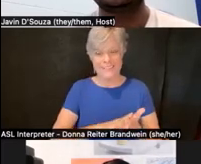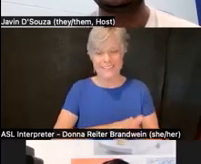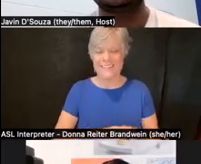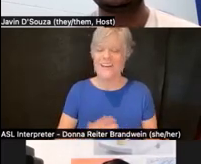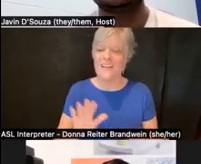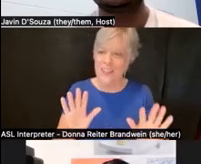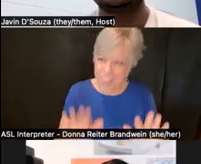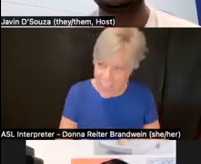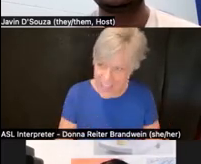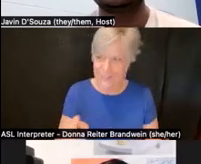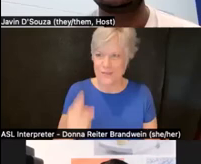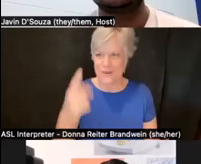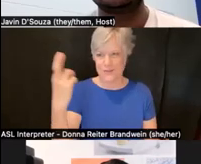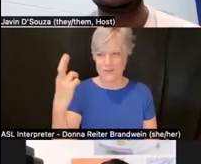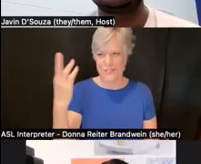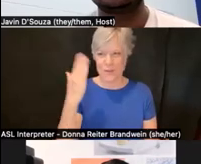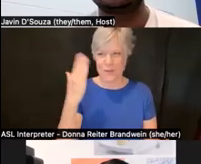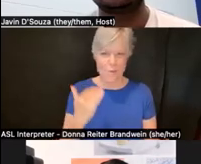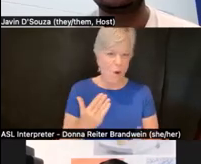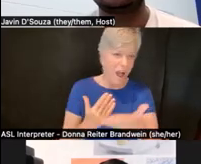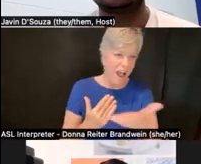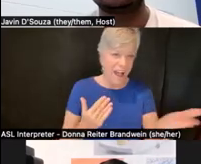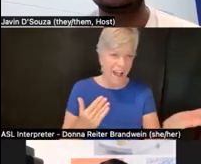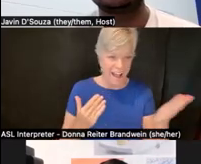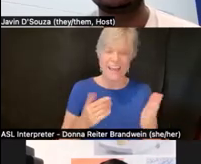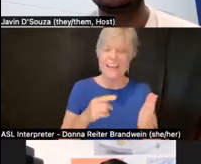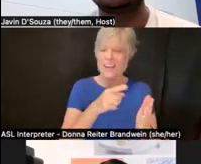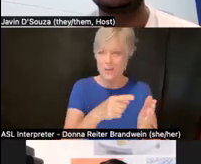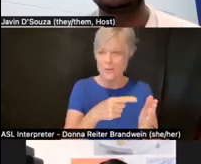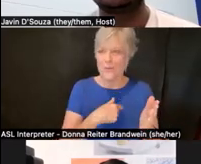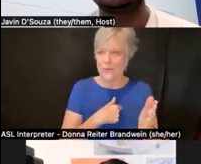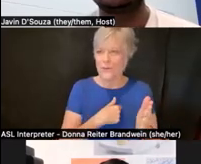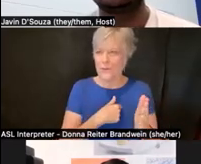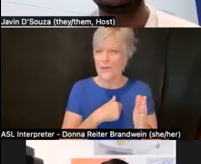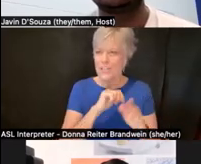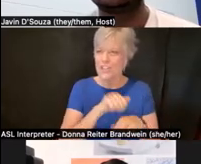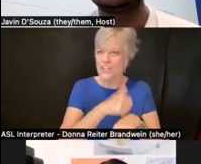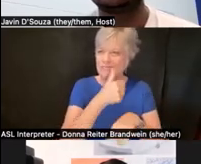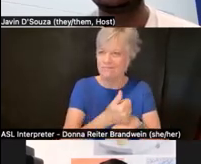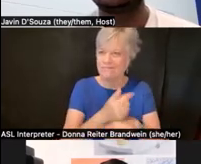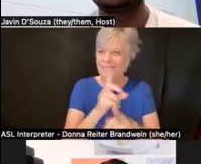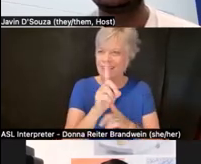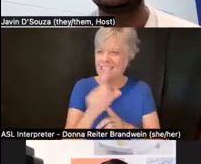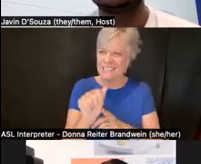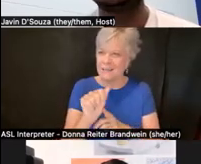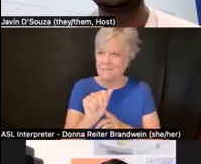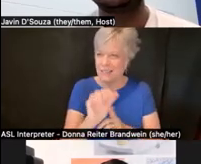And here's the inevitable motorcycle noise in the background. Sometime there might be a train and that will please Margaret.